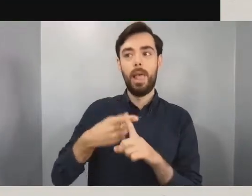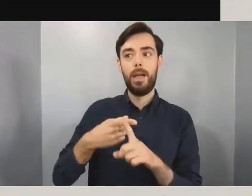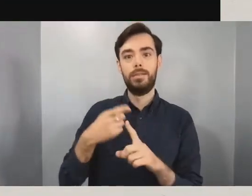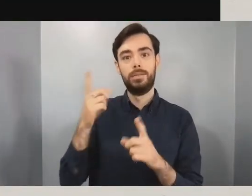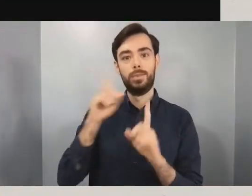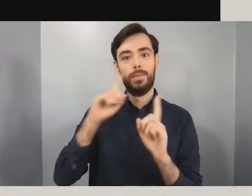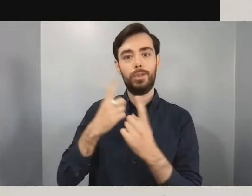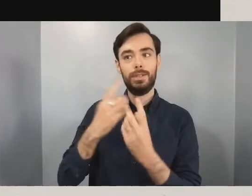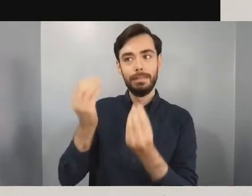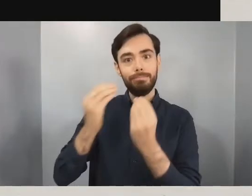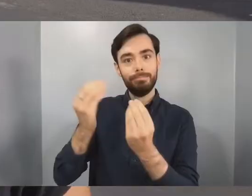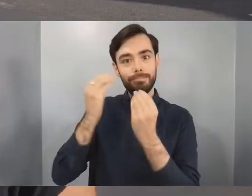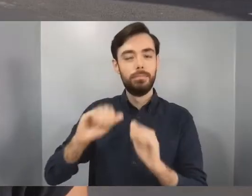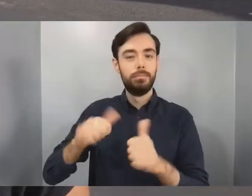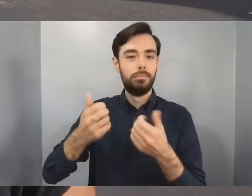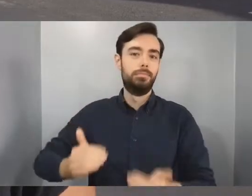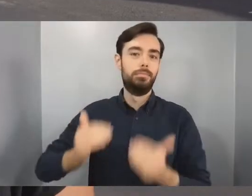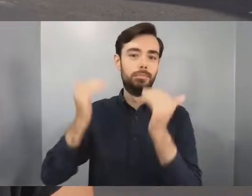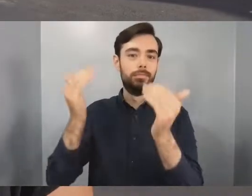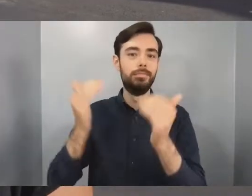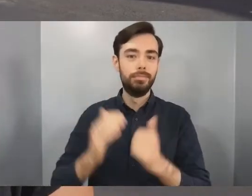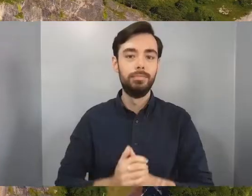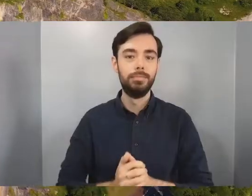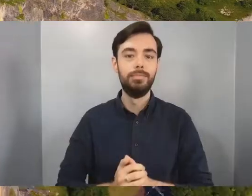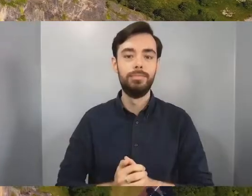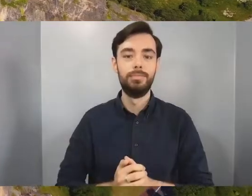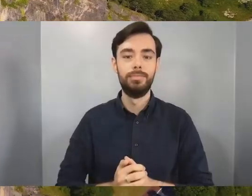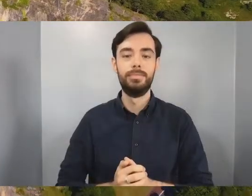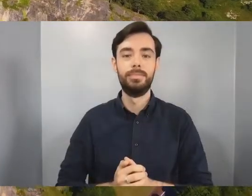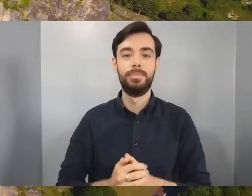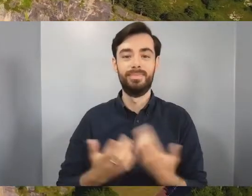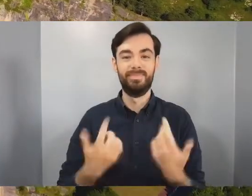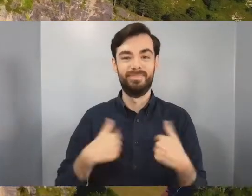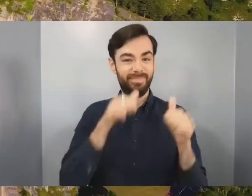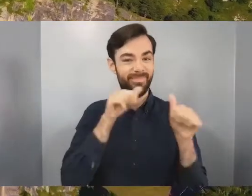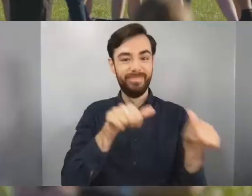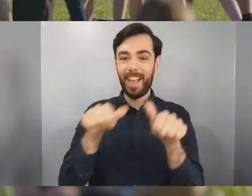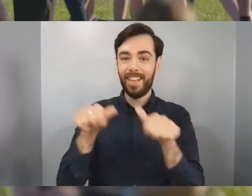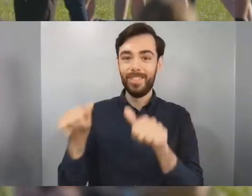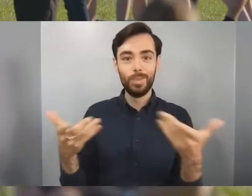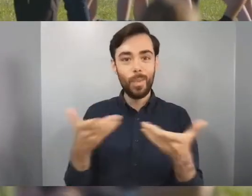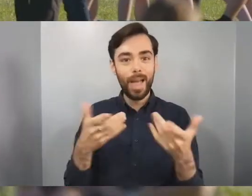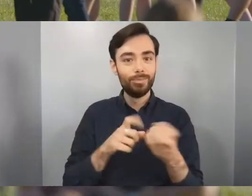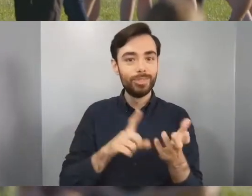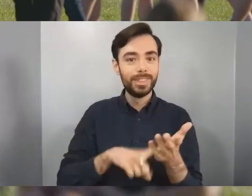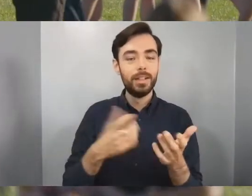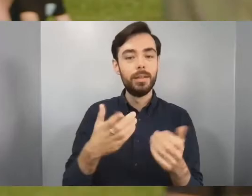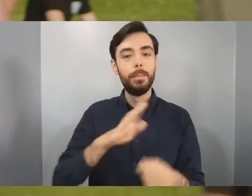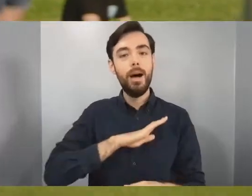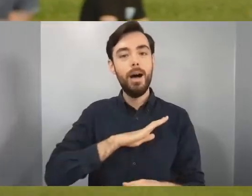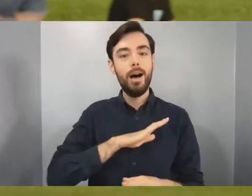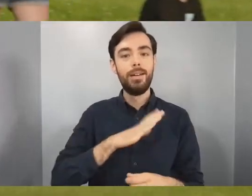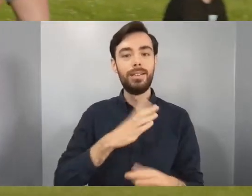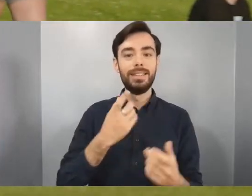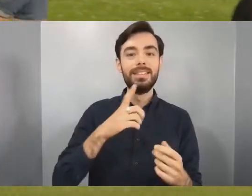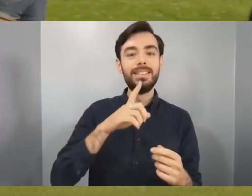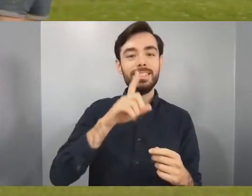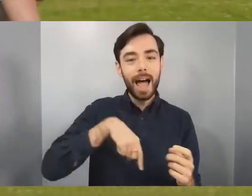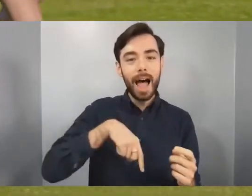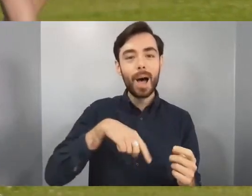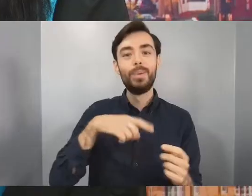Some of my favourite places in Bristol are all the parks like The Downs, Ashton Court, I really love them, they're really vibrant spaces.